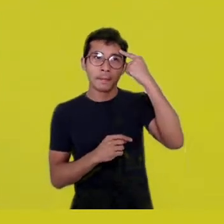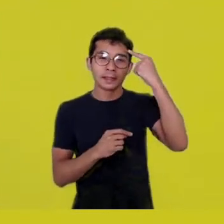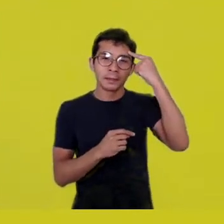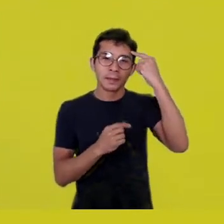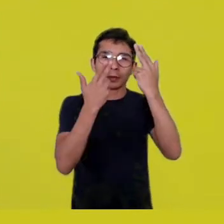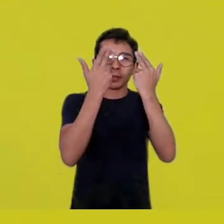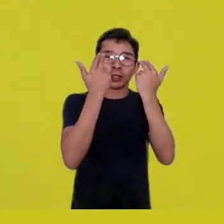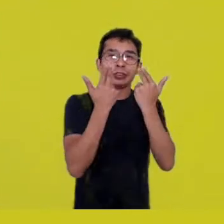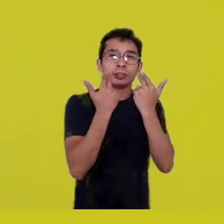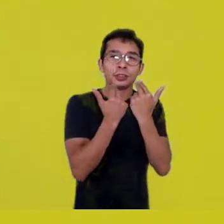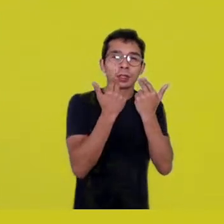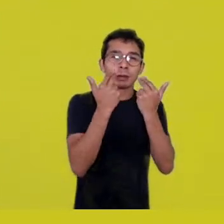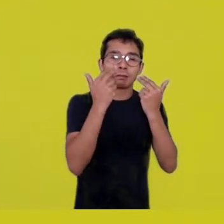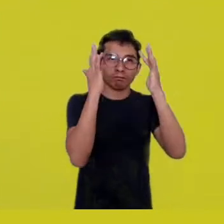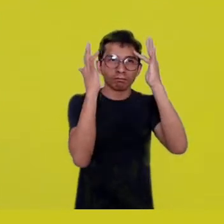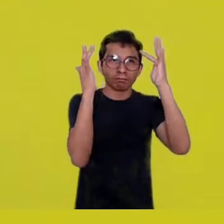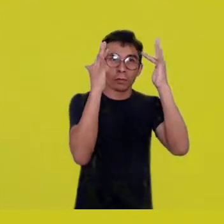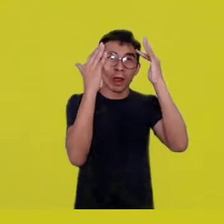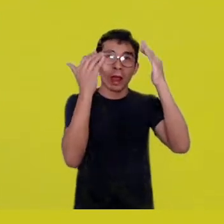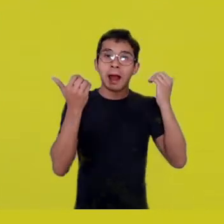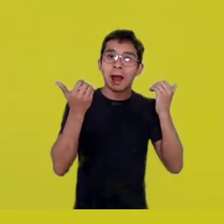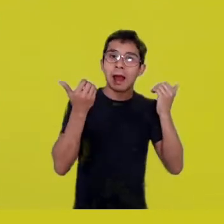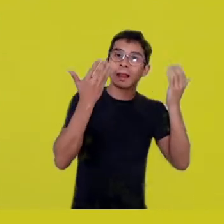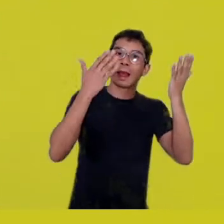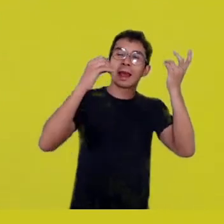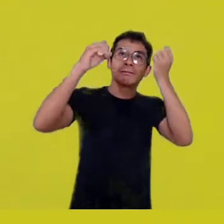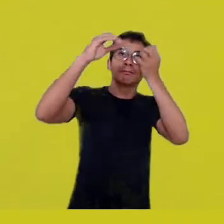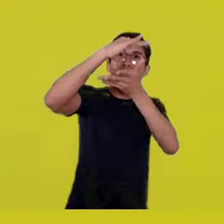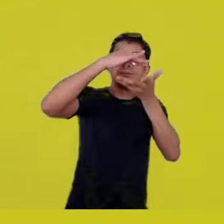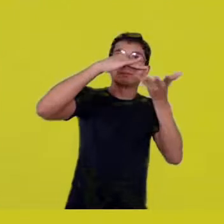of many Native peoples’ thought, all different from one another,